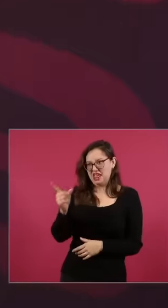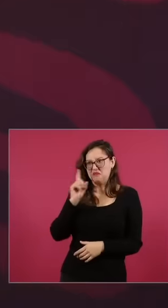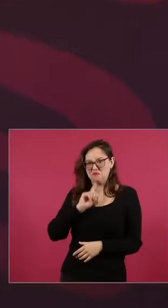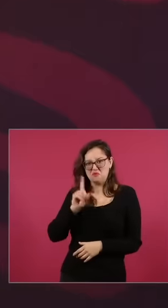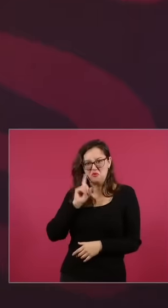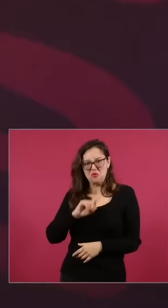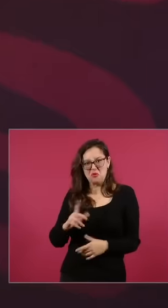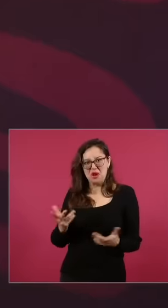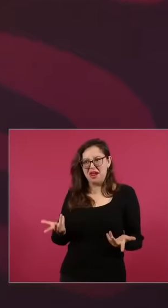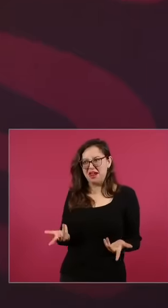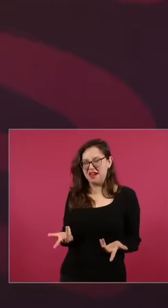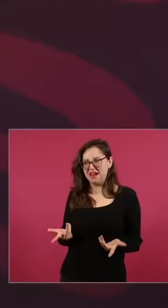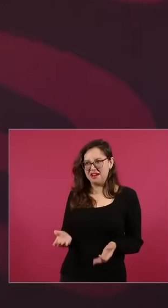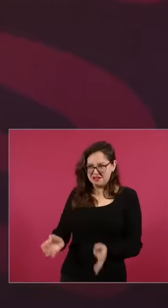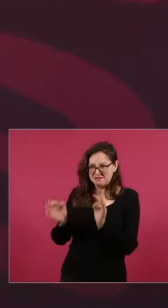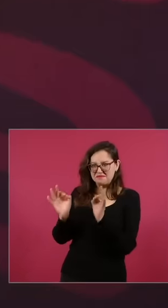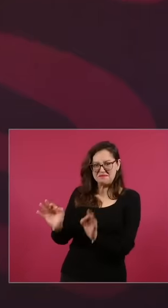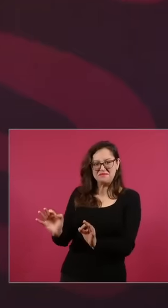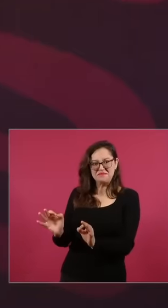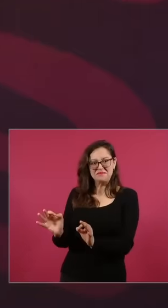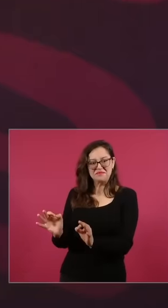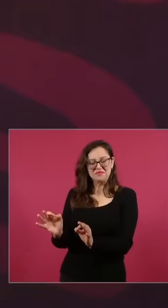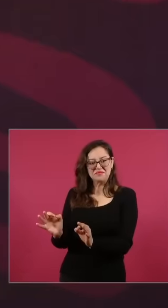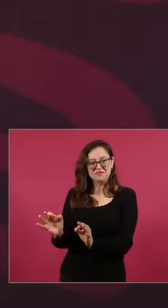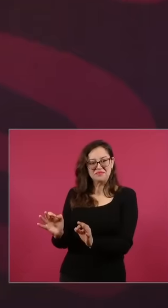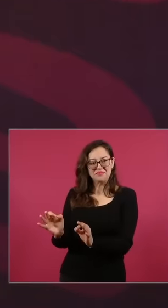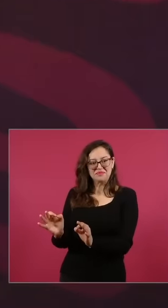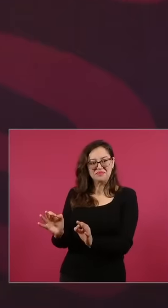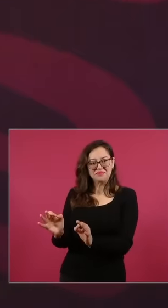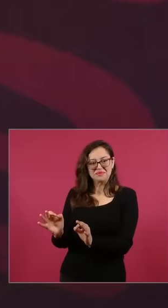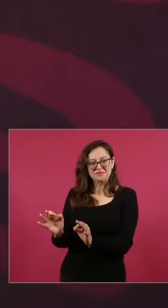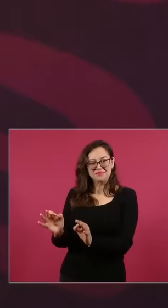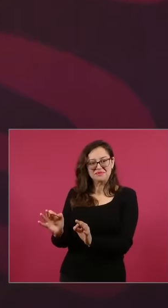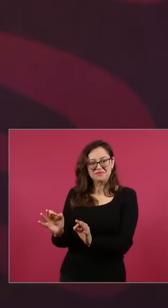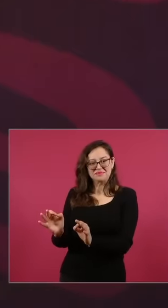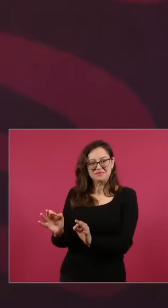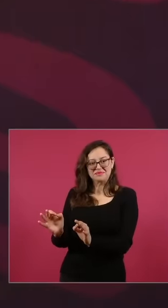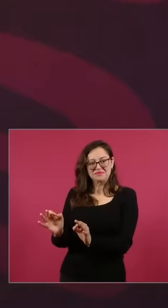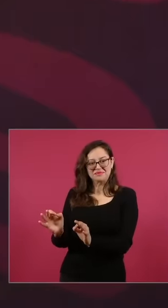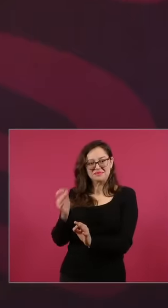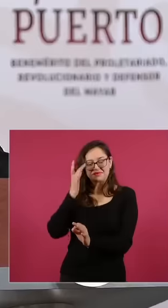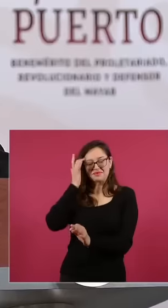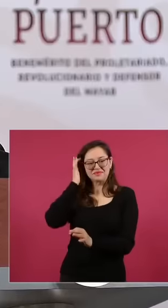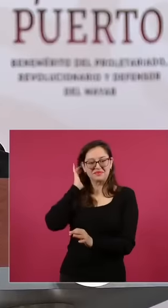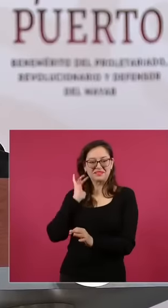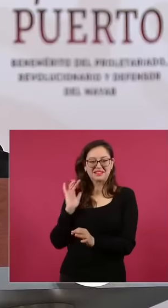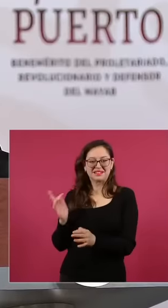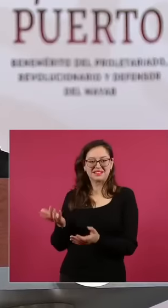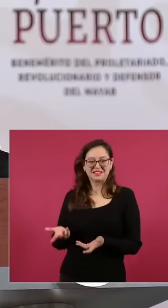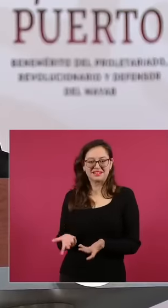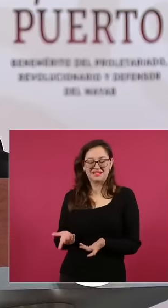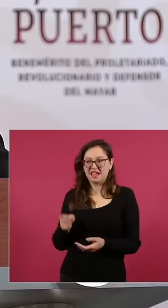and at the same time melancholy, addresses a few words to the people of Mexico to thank them for all the